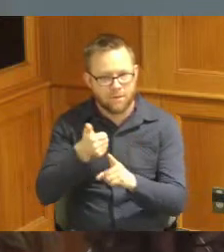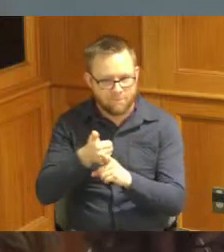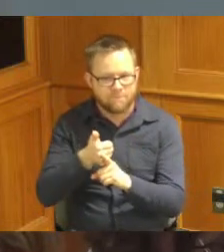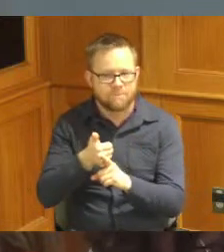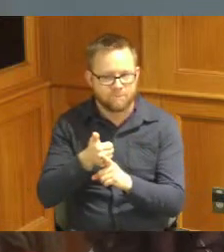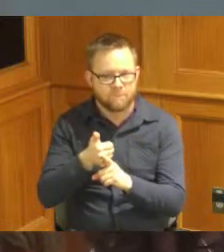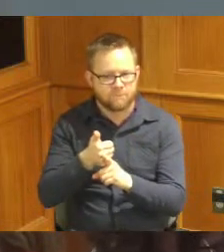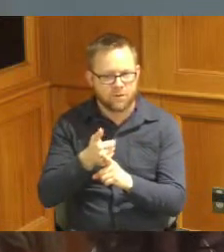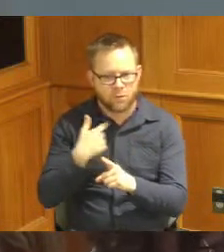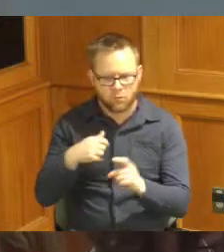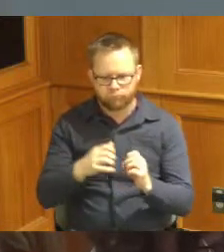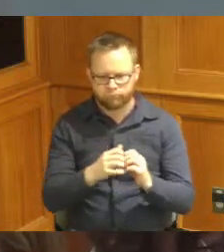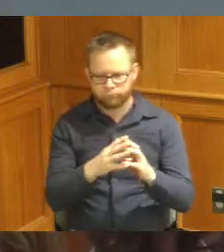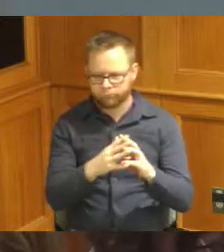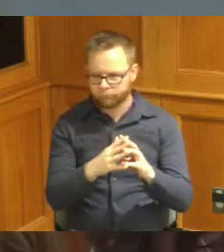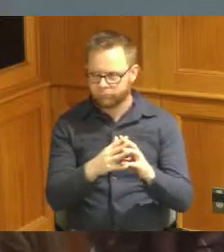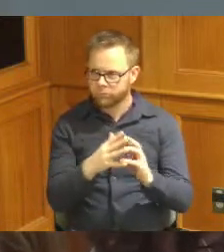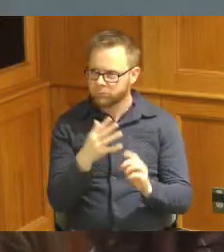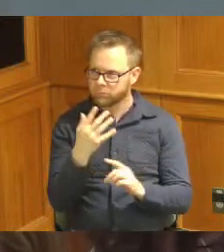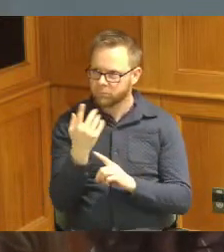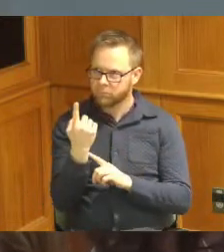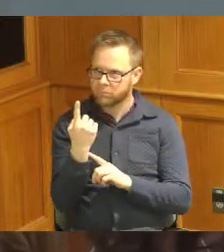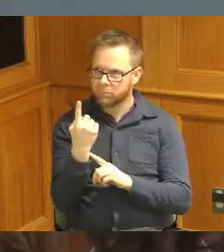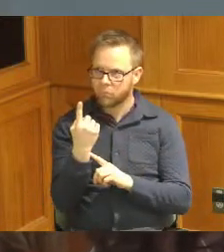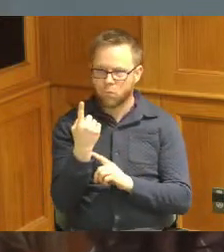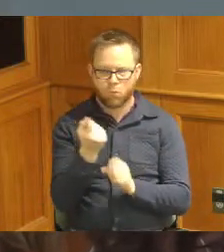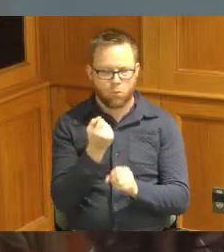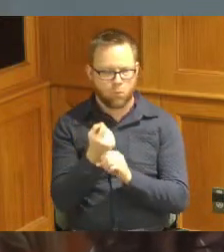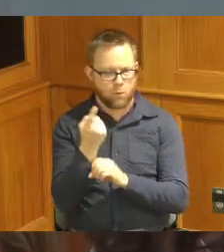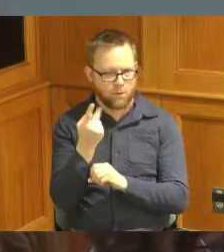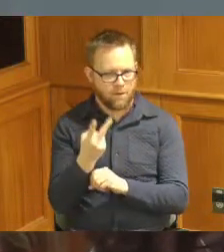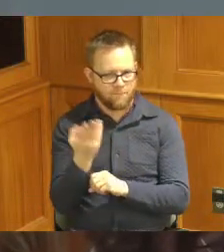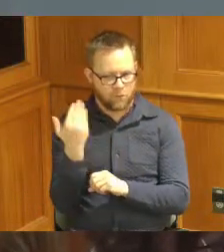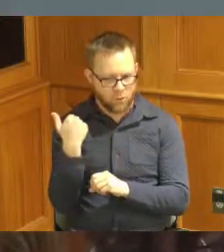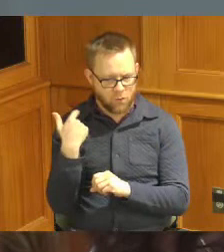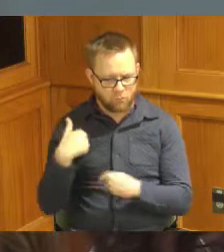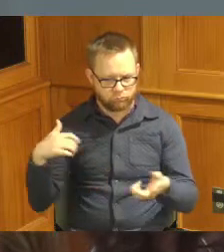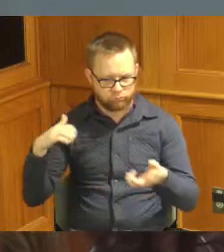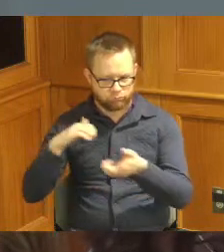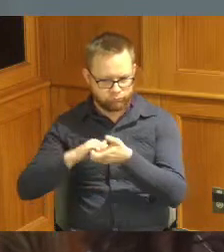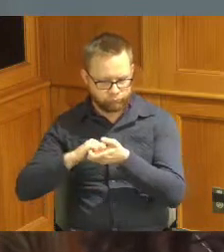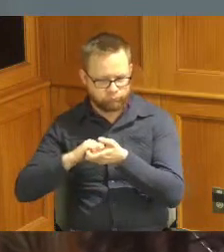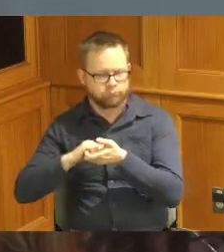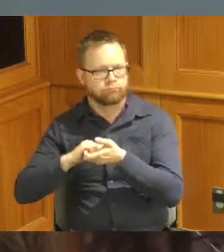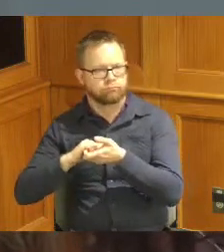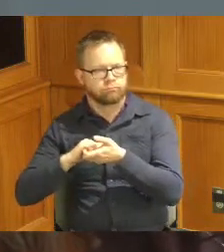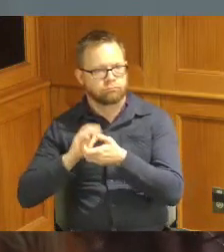we launched about a year and a half ago in in collaboration with our the health